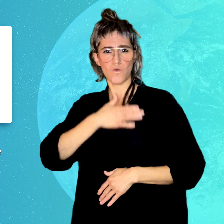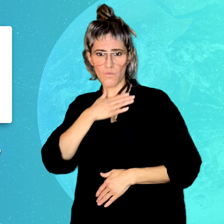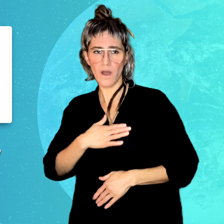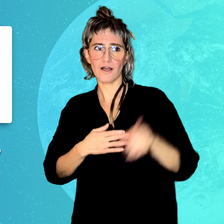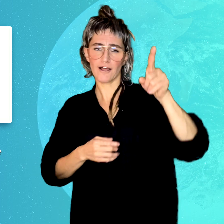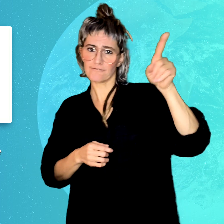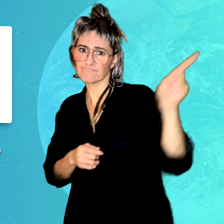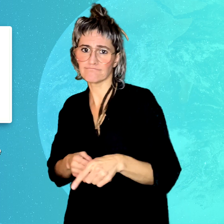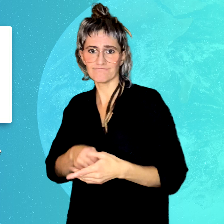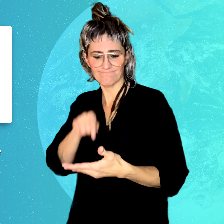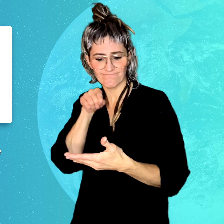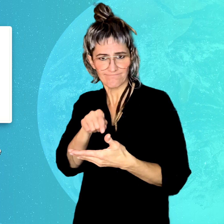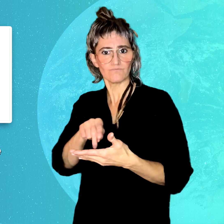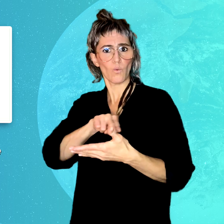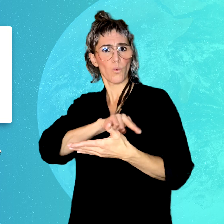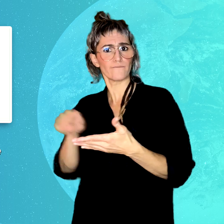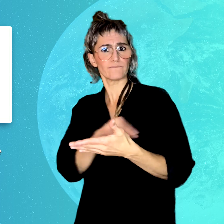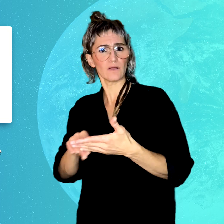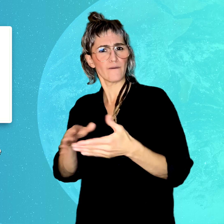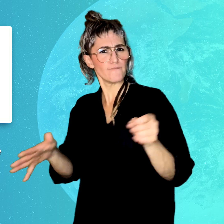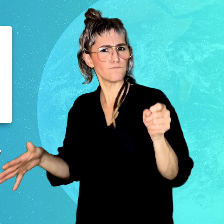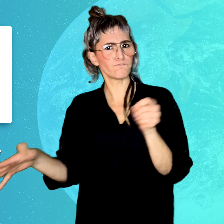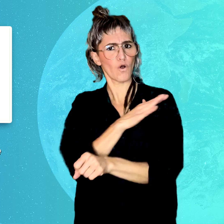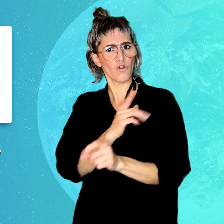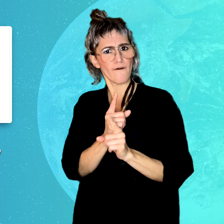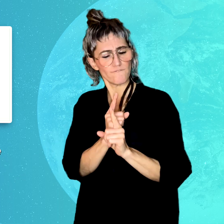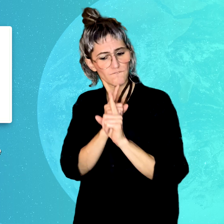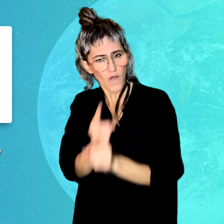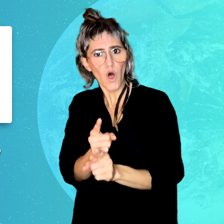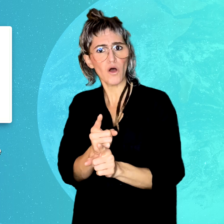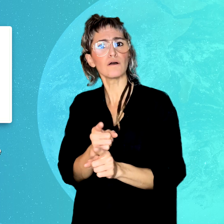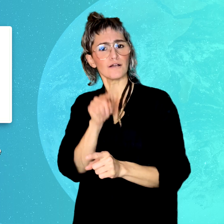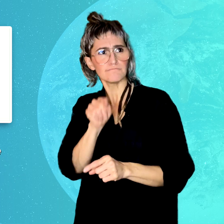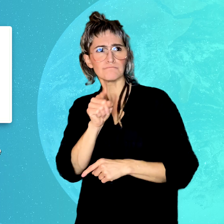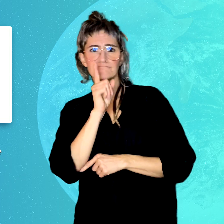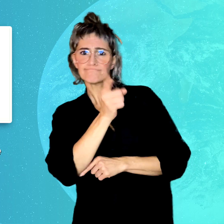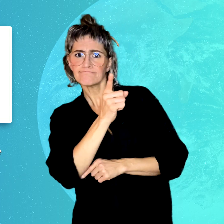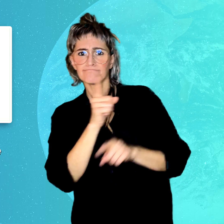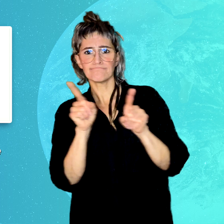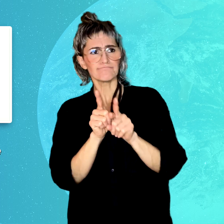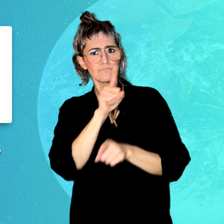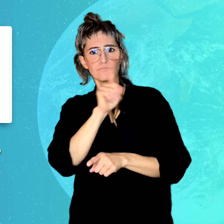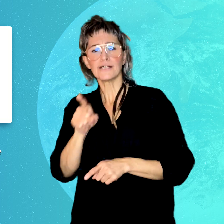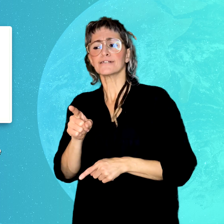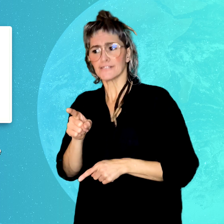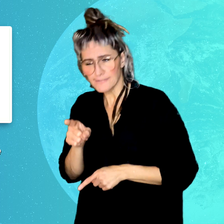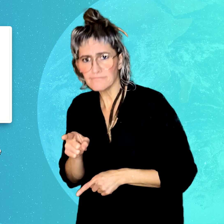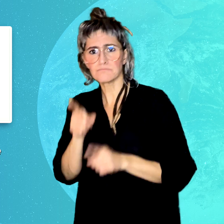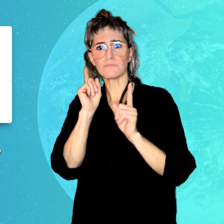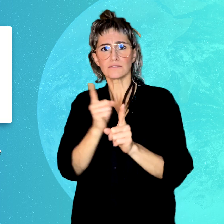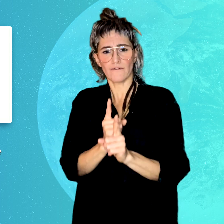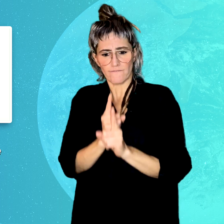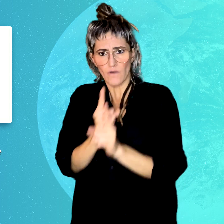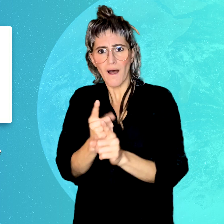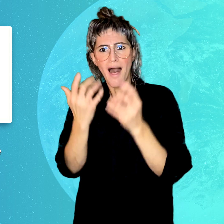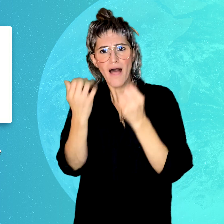is considering legal action for full UNCRPD compliance and